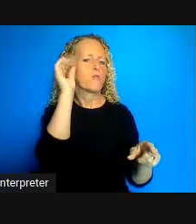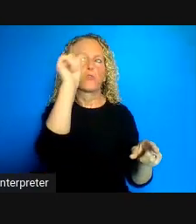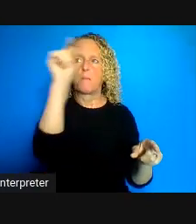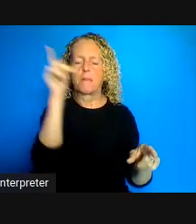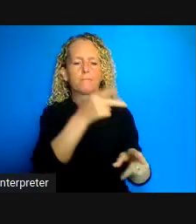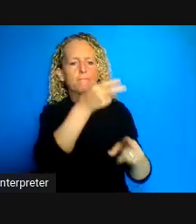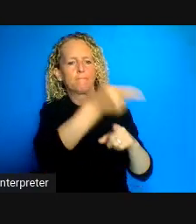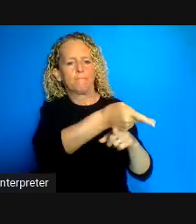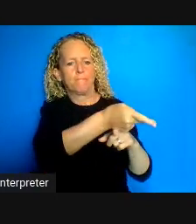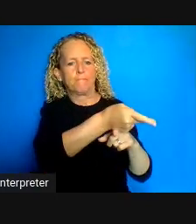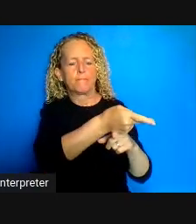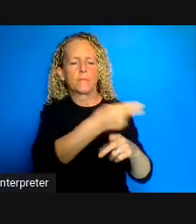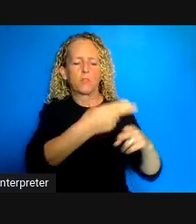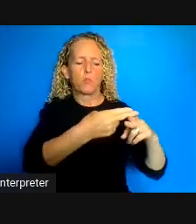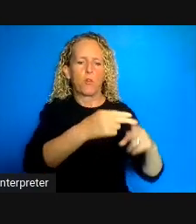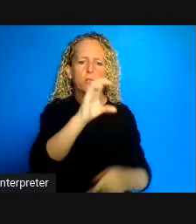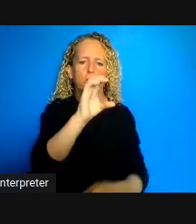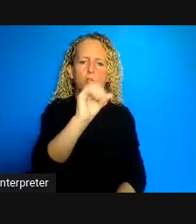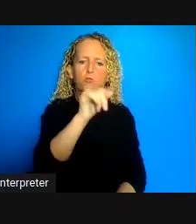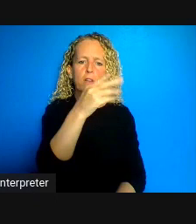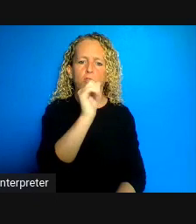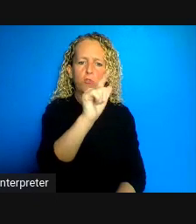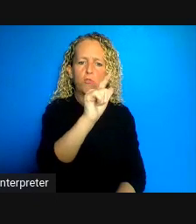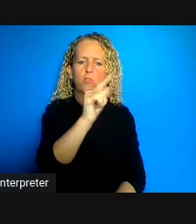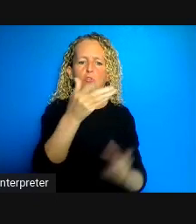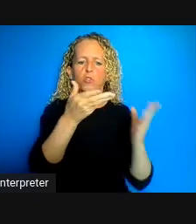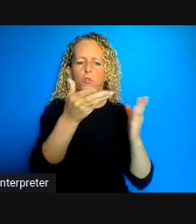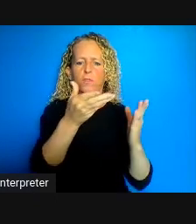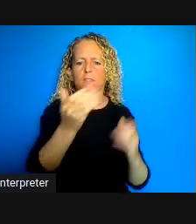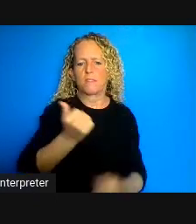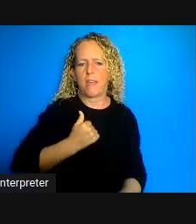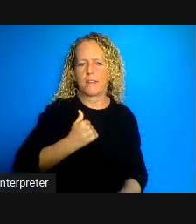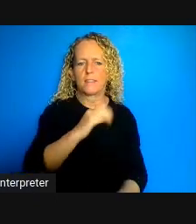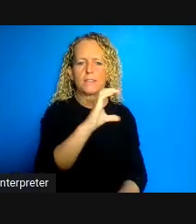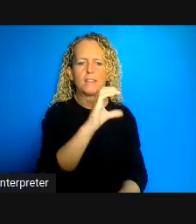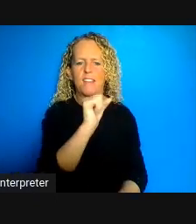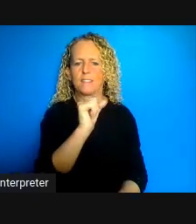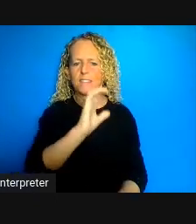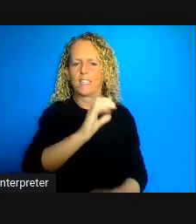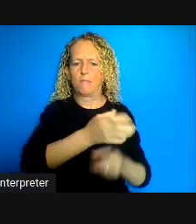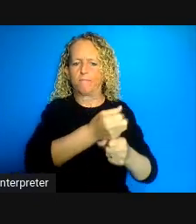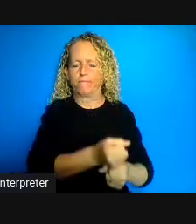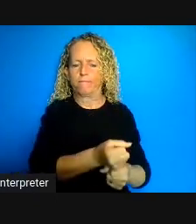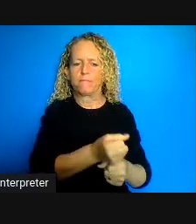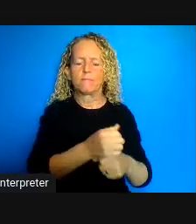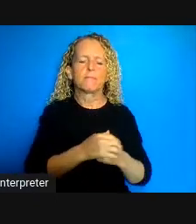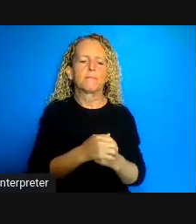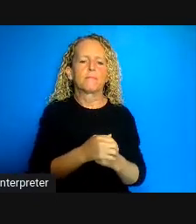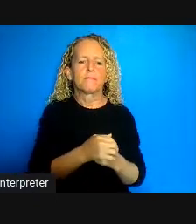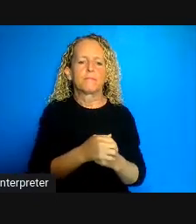Correctional Service Canada or CSC for short and and there are about 14,000